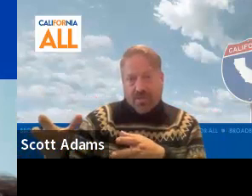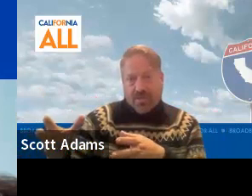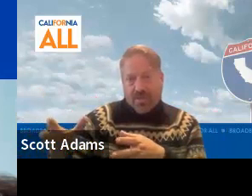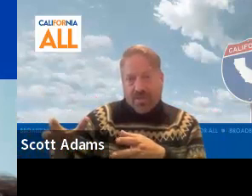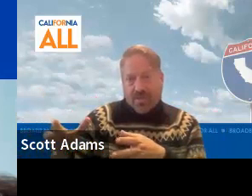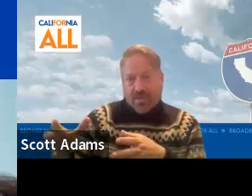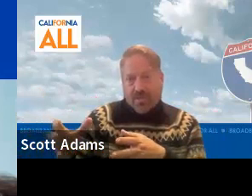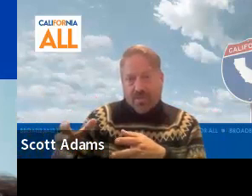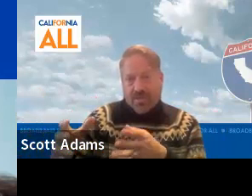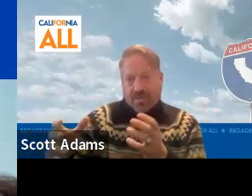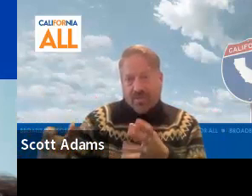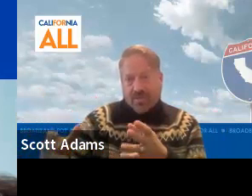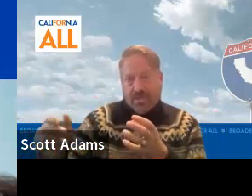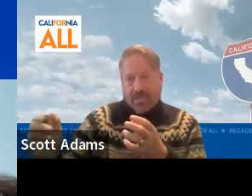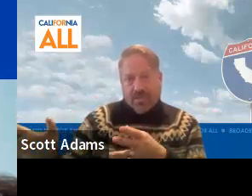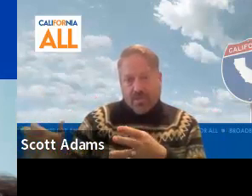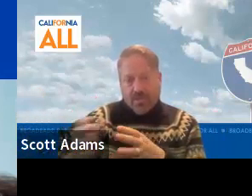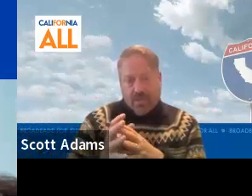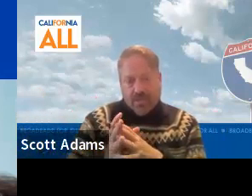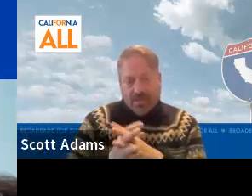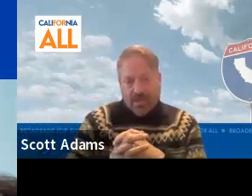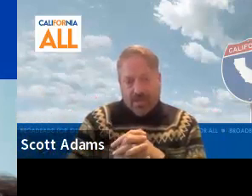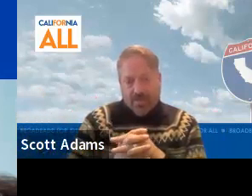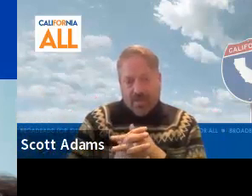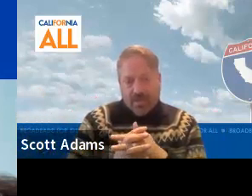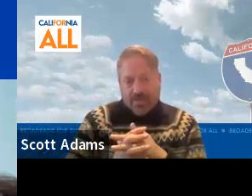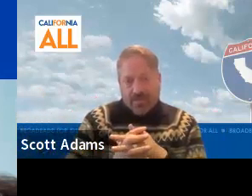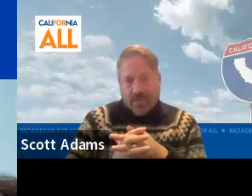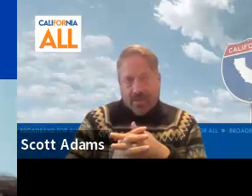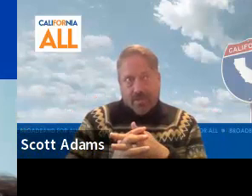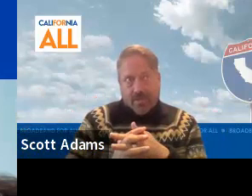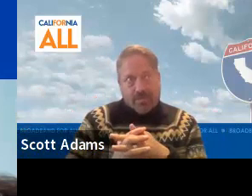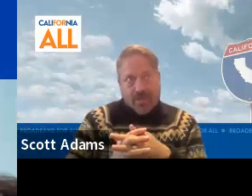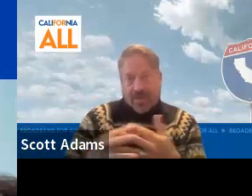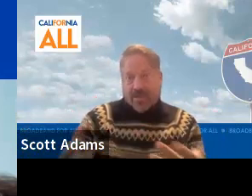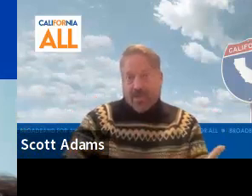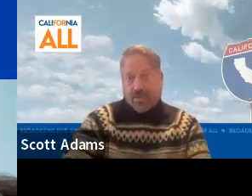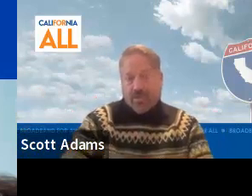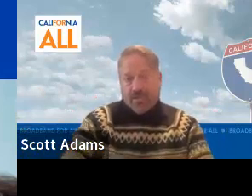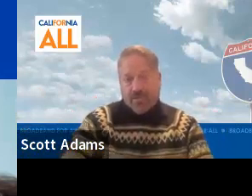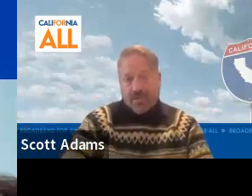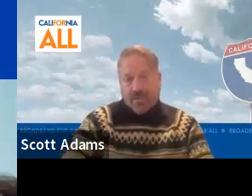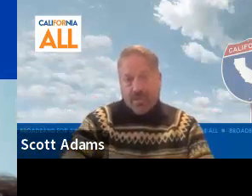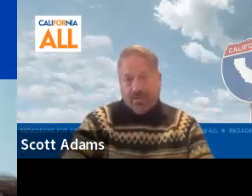the CSU and in in the UC system.